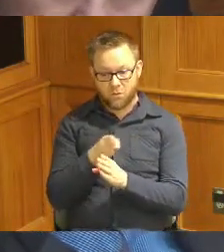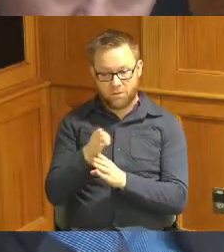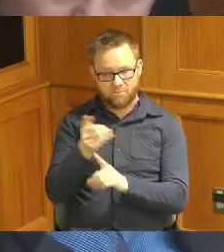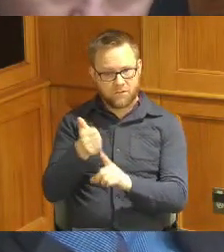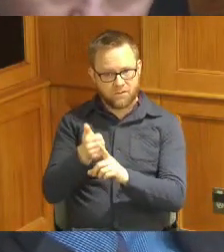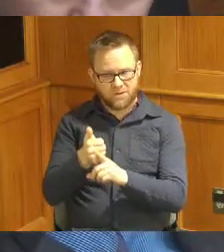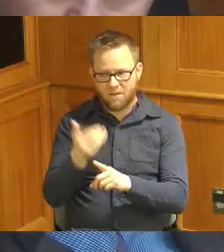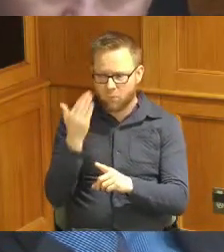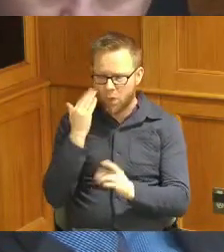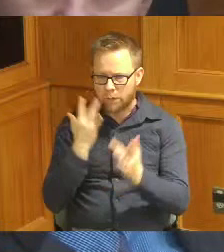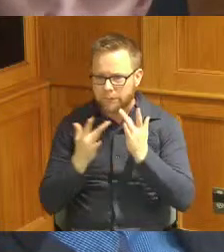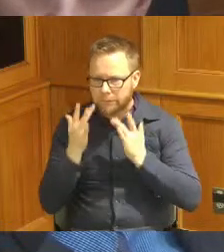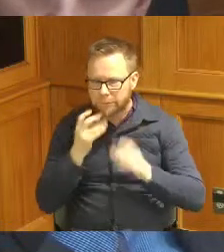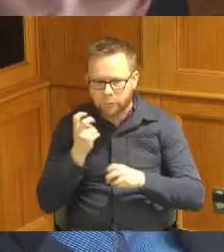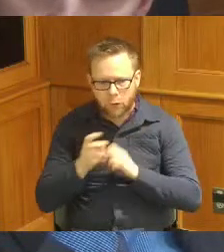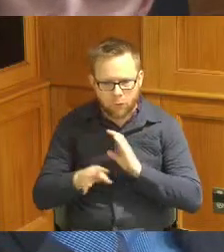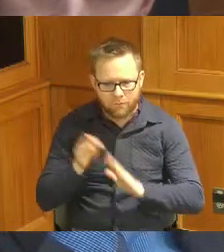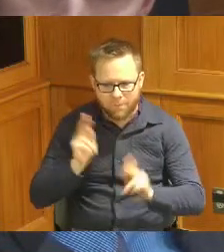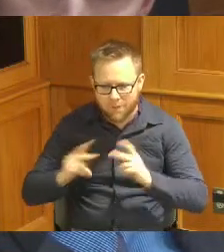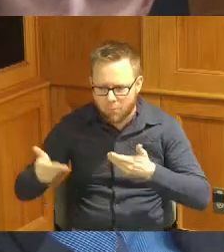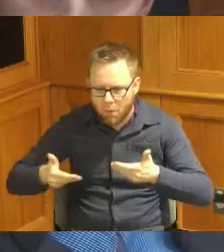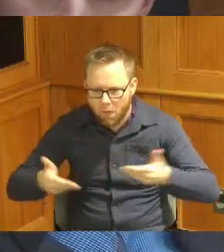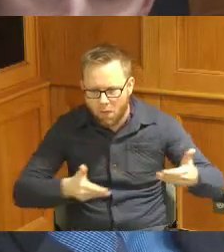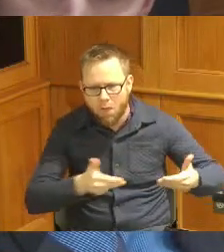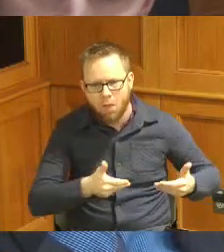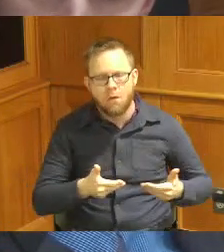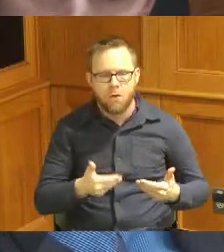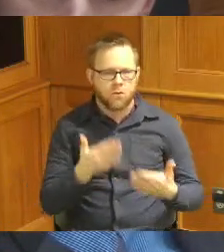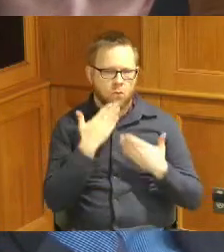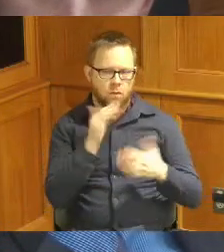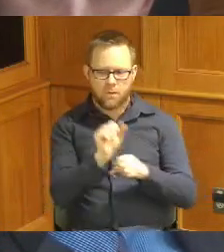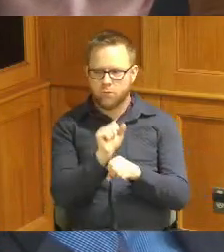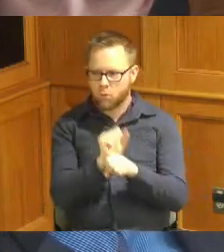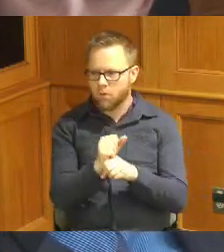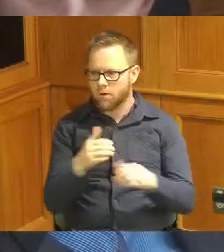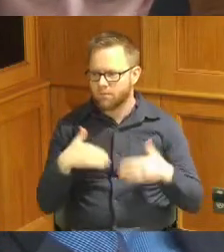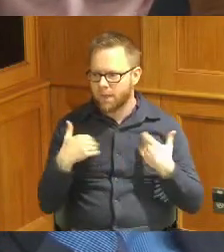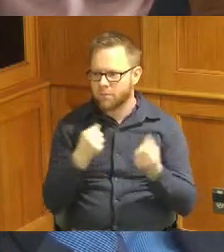a deficit so thank you for what you're doing I'm happy to support this program and Madam President